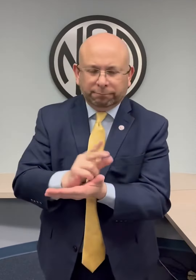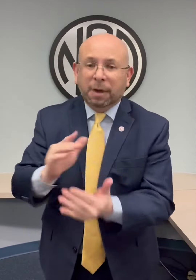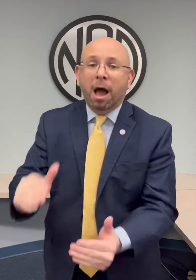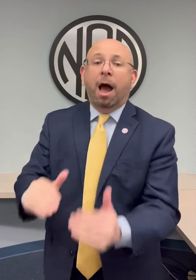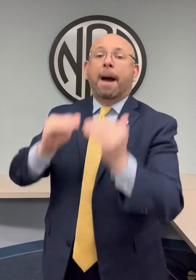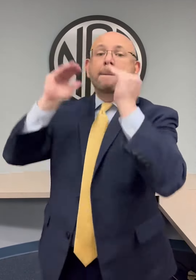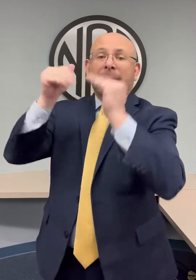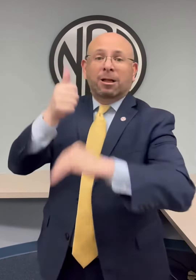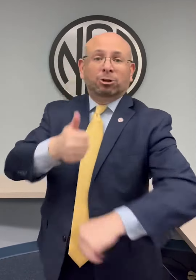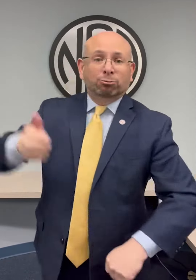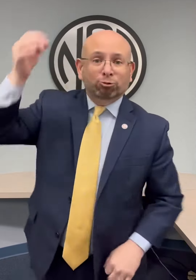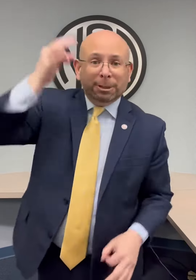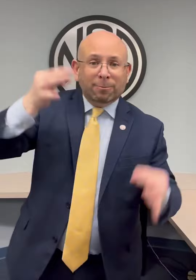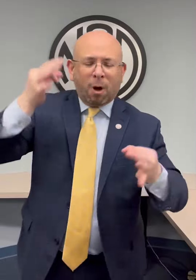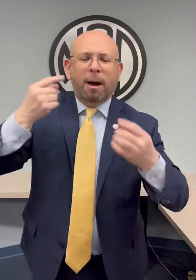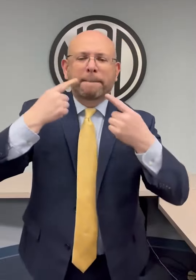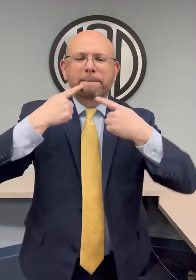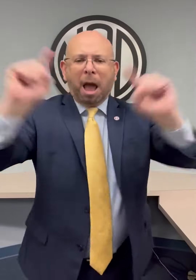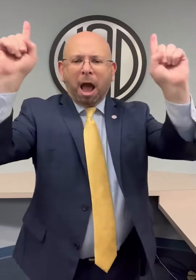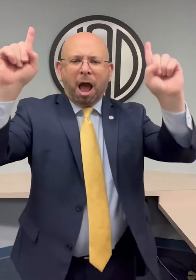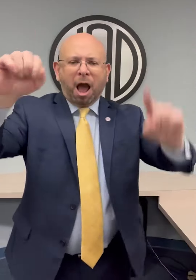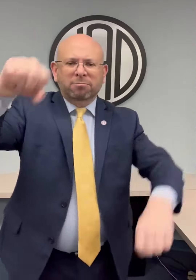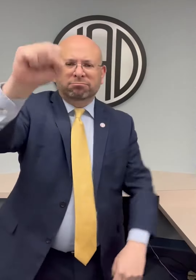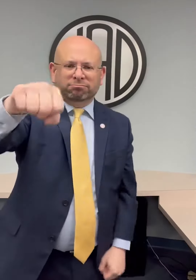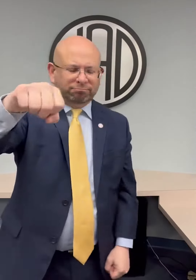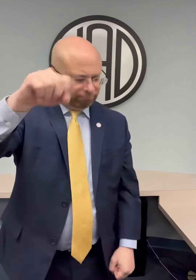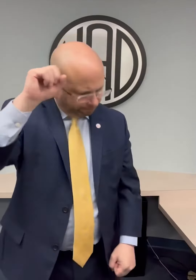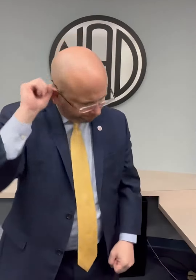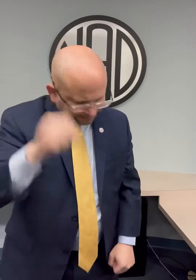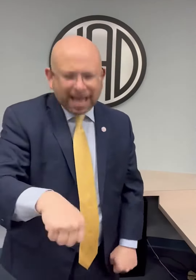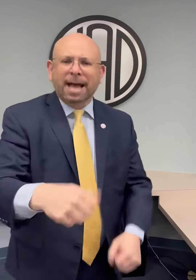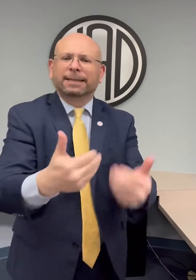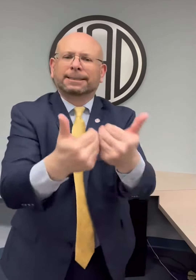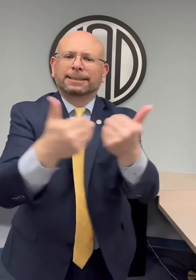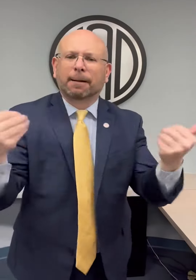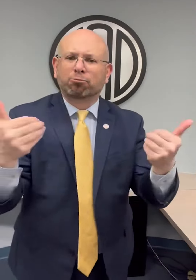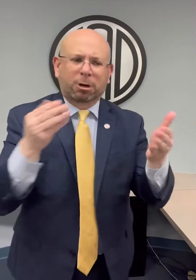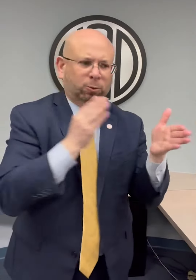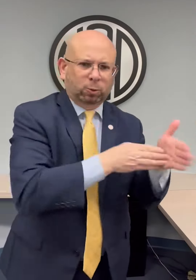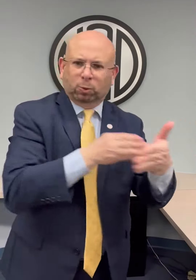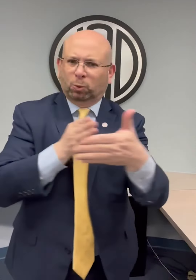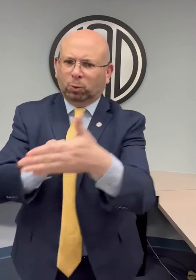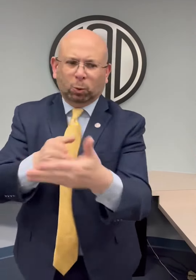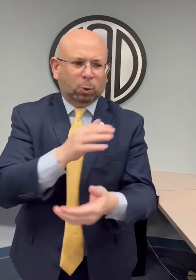We appealed to the Supreme Court and finally we prevailed. The Supreme Court agreed with us that the IDEA and the ADA are separate laws and